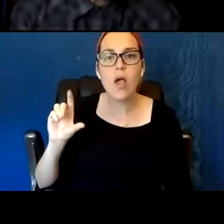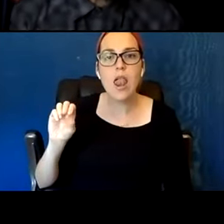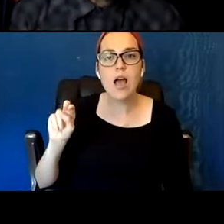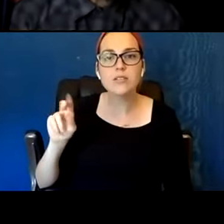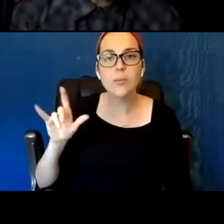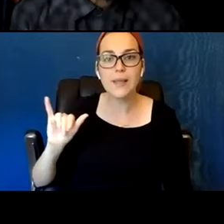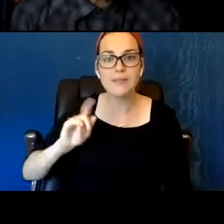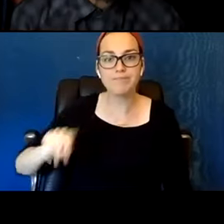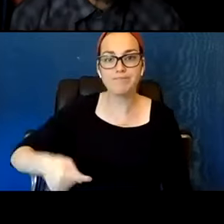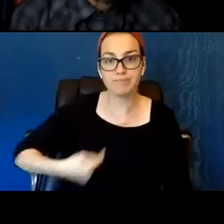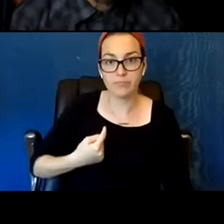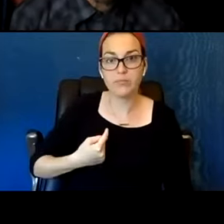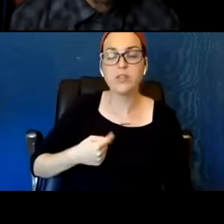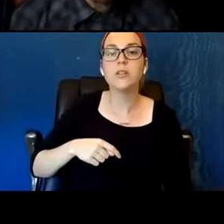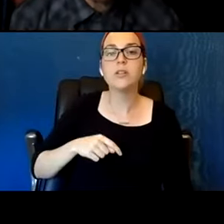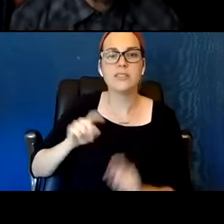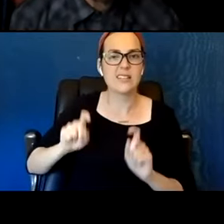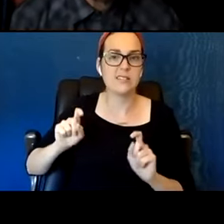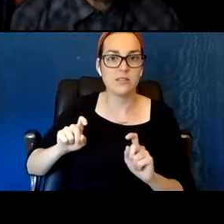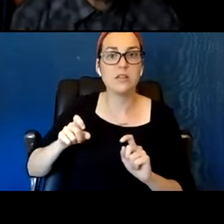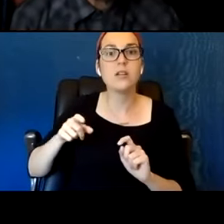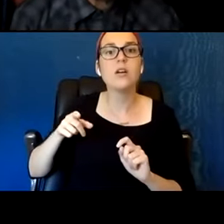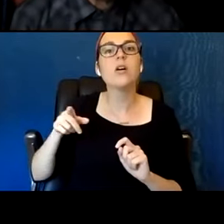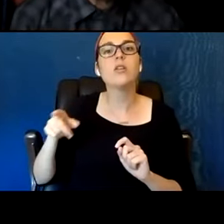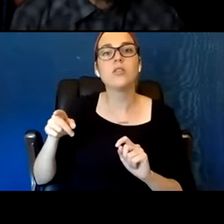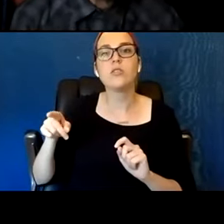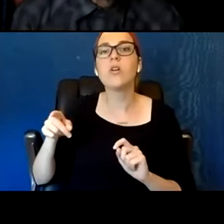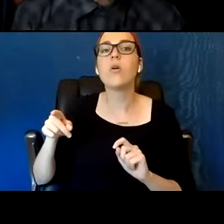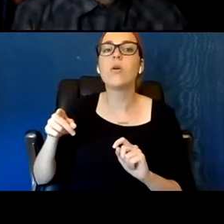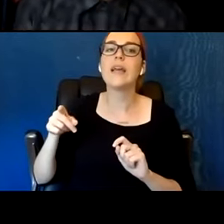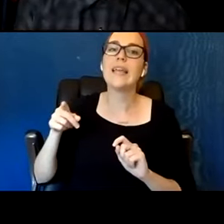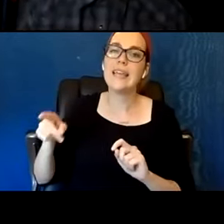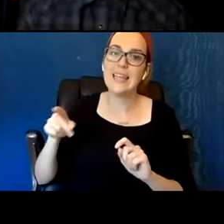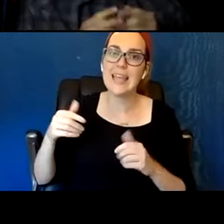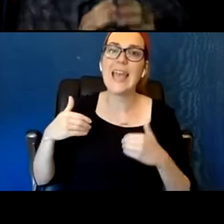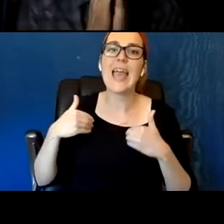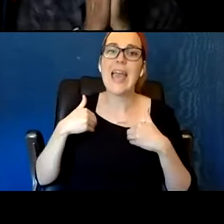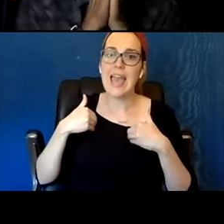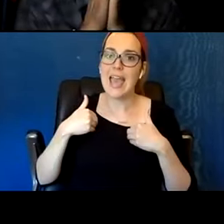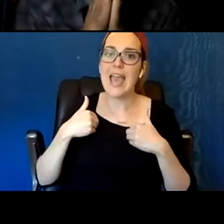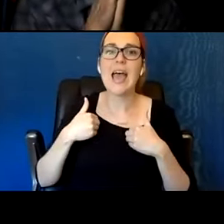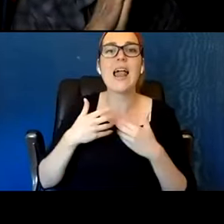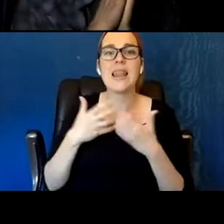and had metastatic colon cancer everywhere. And in talking to him,